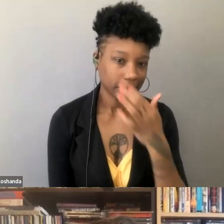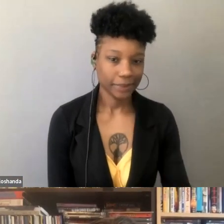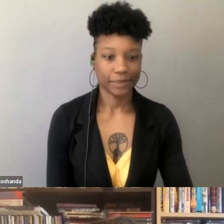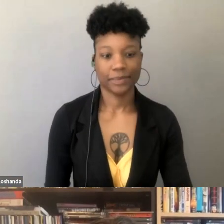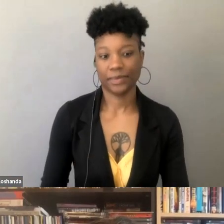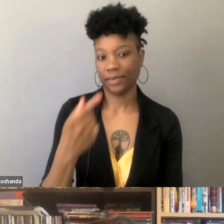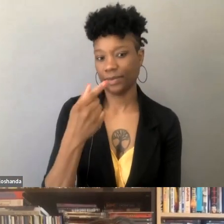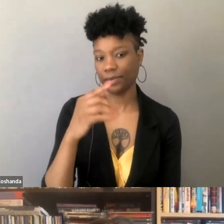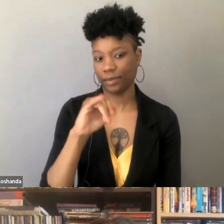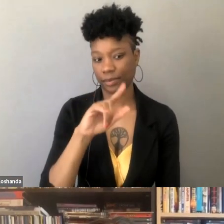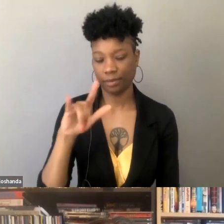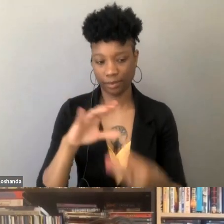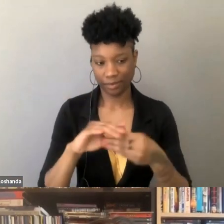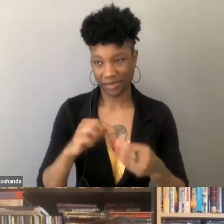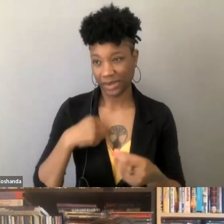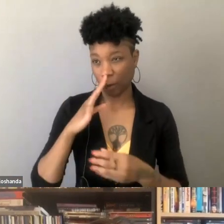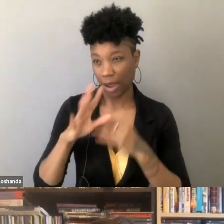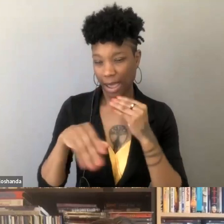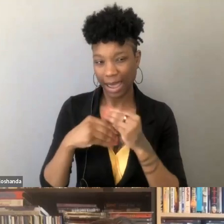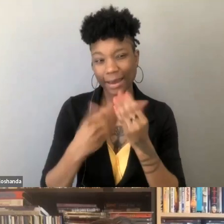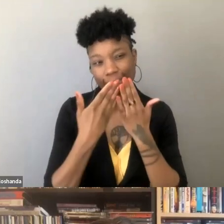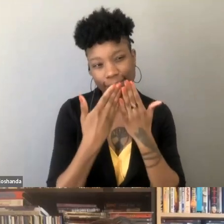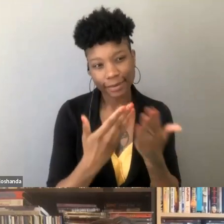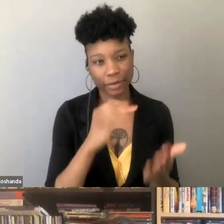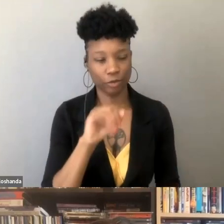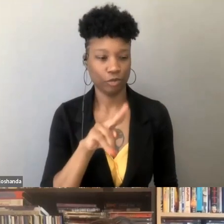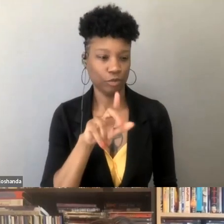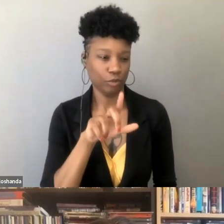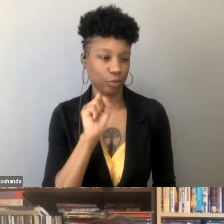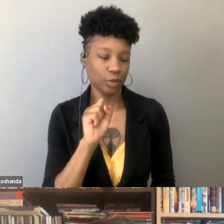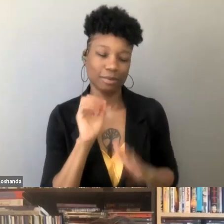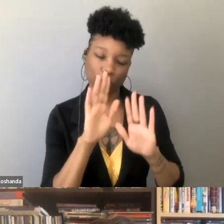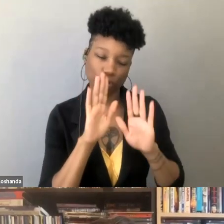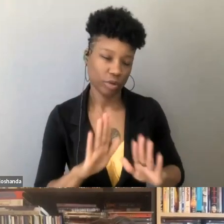I'll just add on one thing, Jules, thank you for that. That was so great,